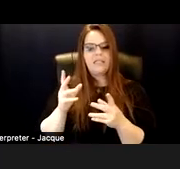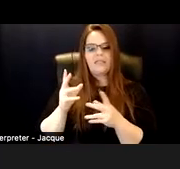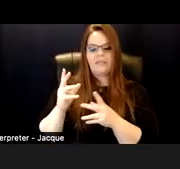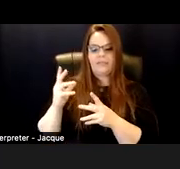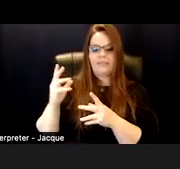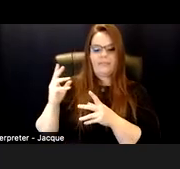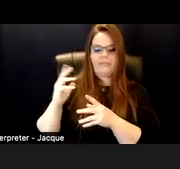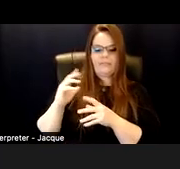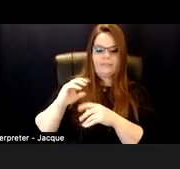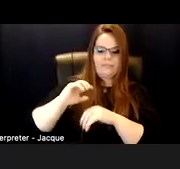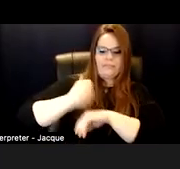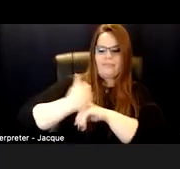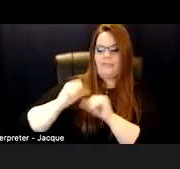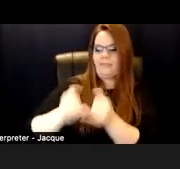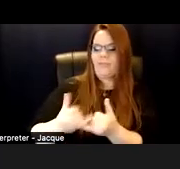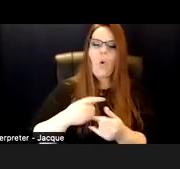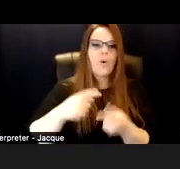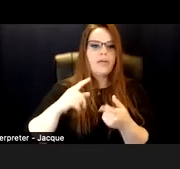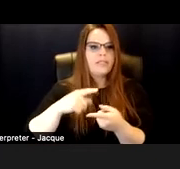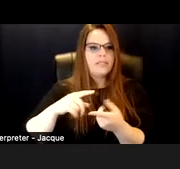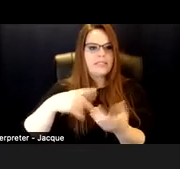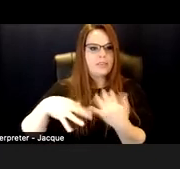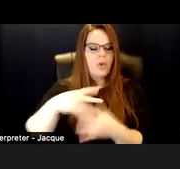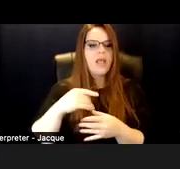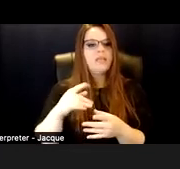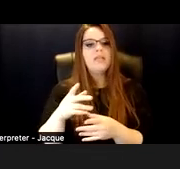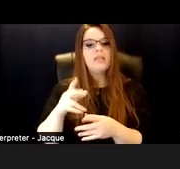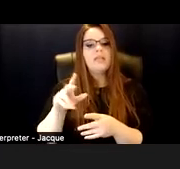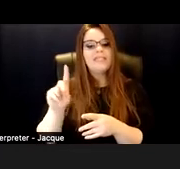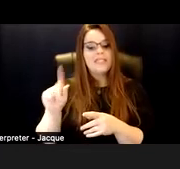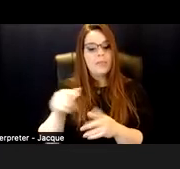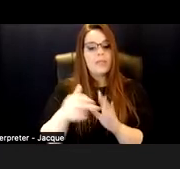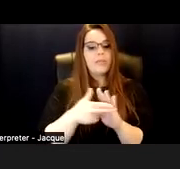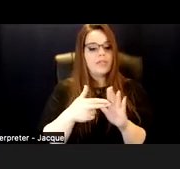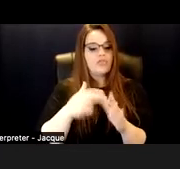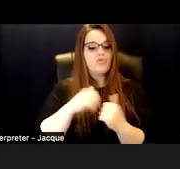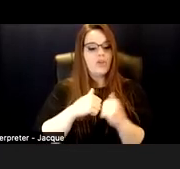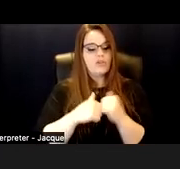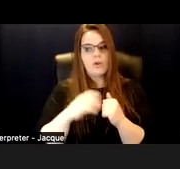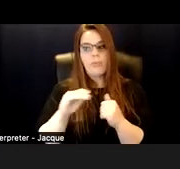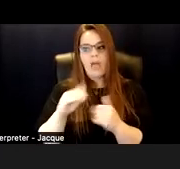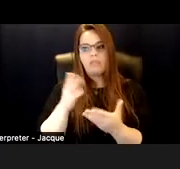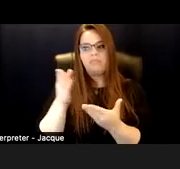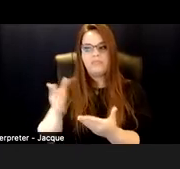The very understanding of disability experience itself being shaped by race, gender, class, gender expression, historical moment, relationship